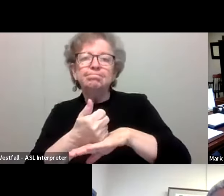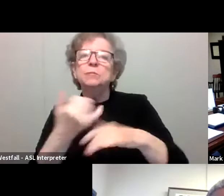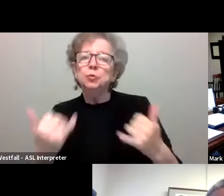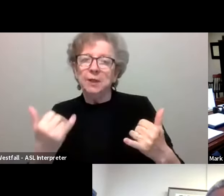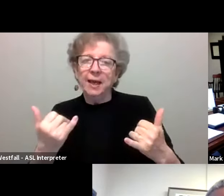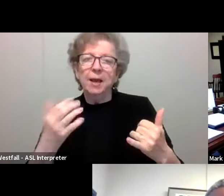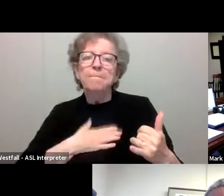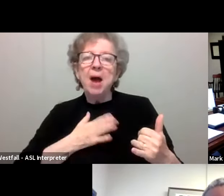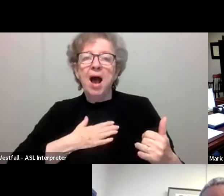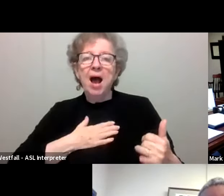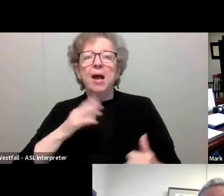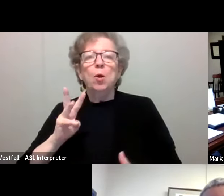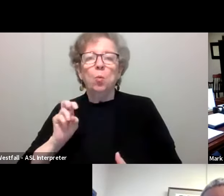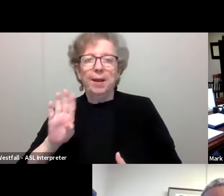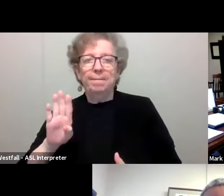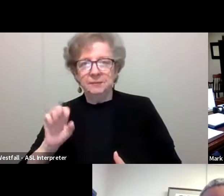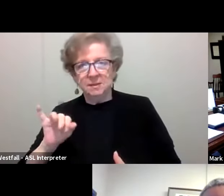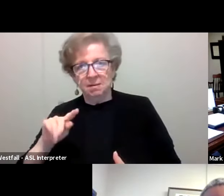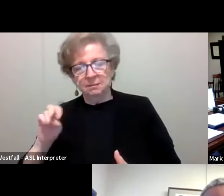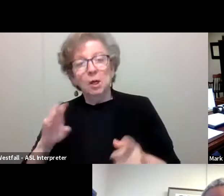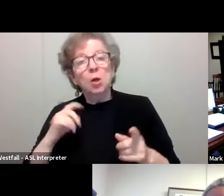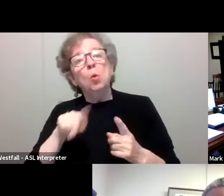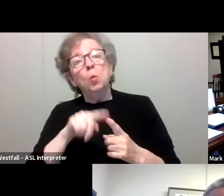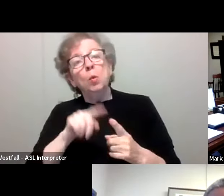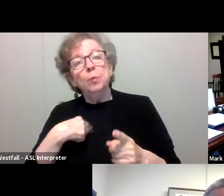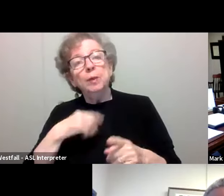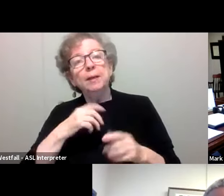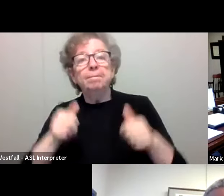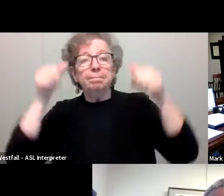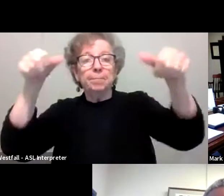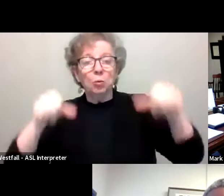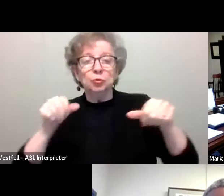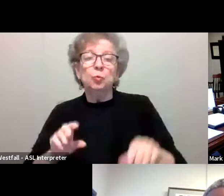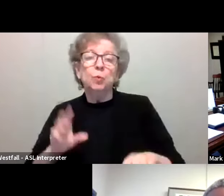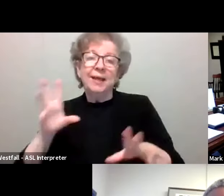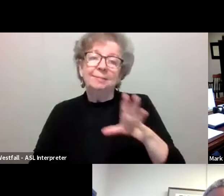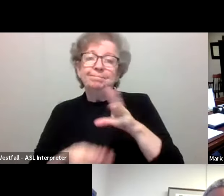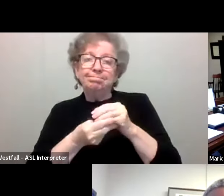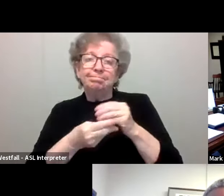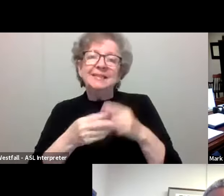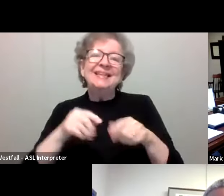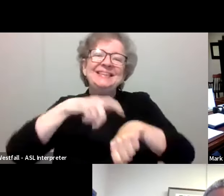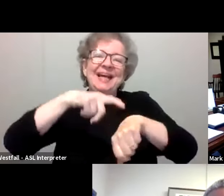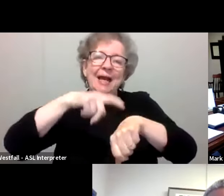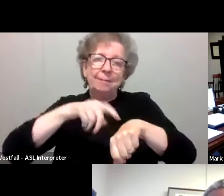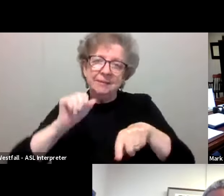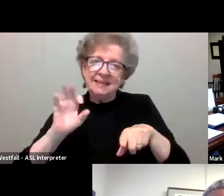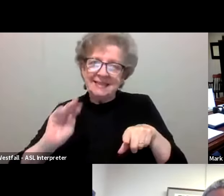What we've started doing when we post the recordings is we include timestamps that go to each specific topic or question that was addressed,